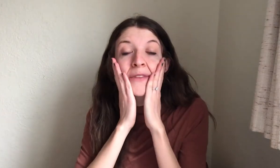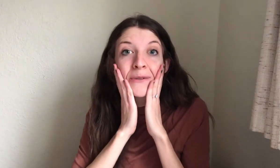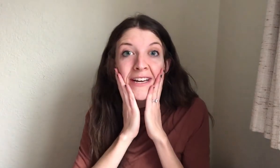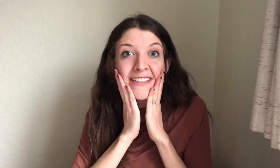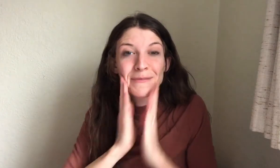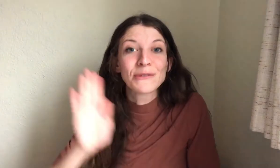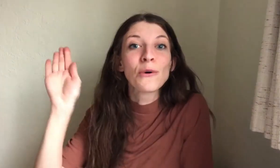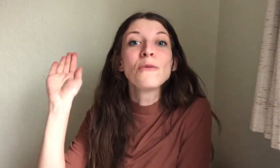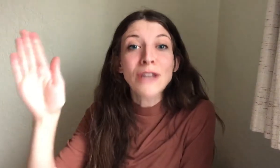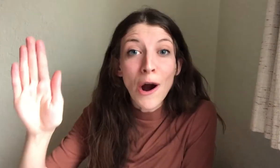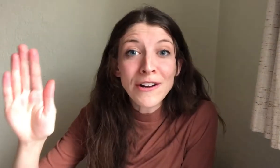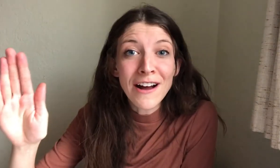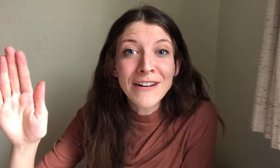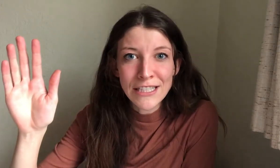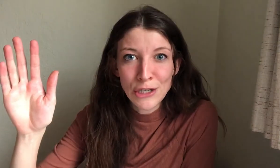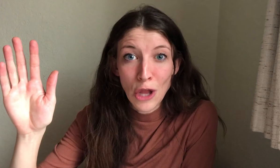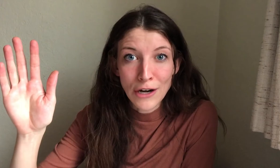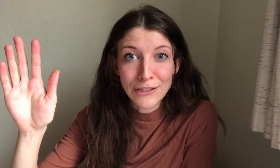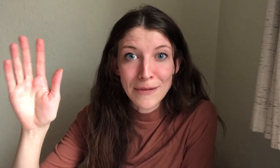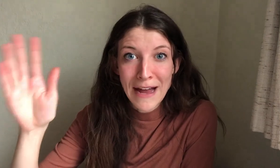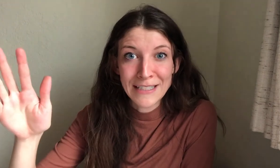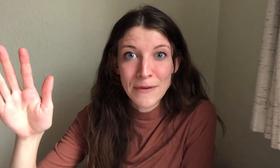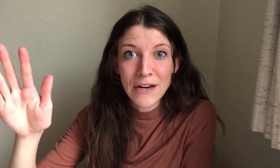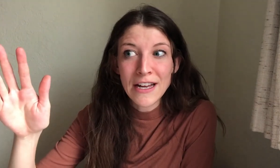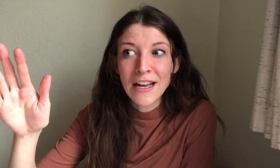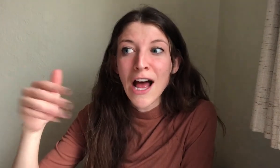those days in middle school. It was hard enough to get to your locker during passing period,